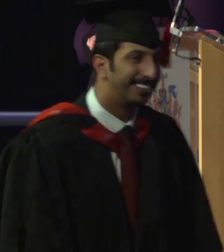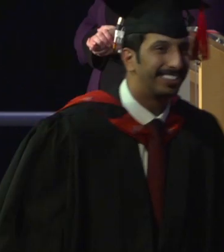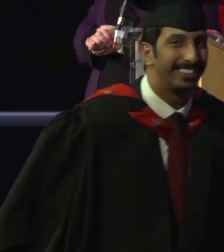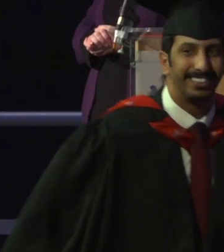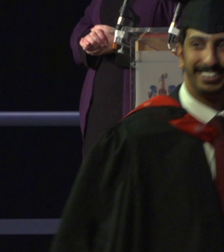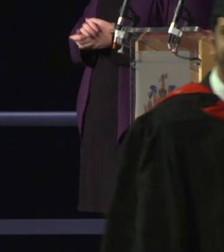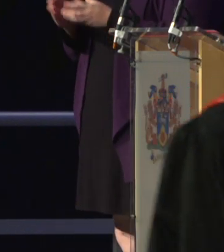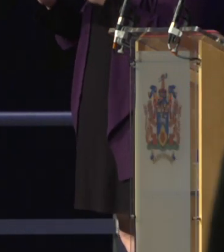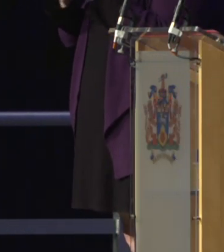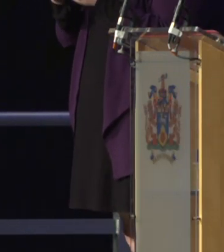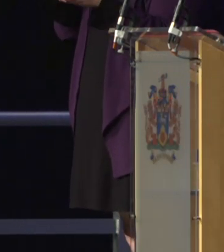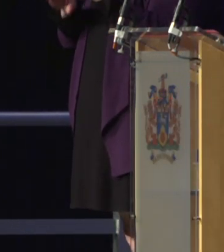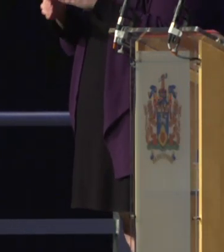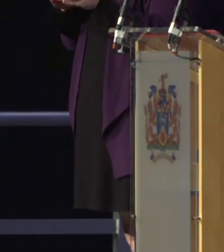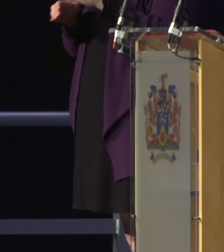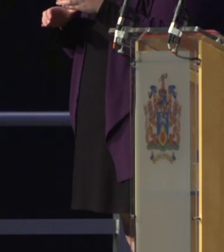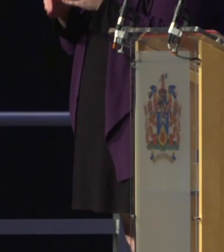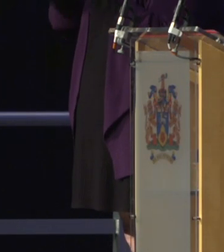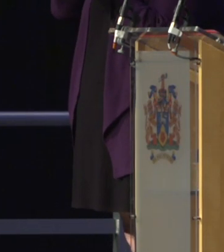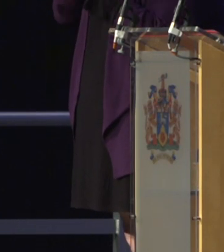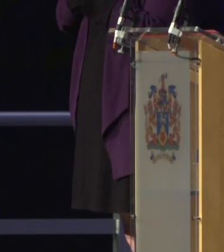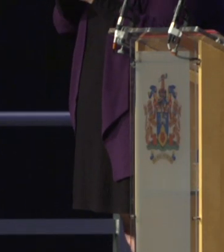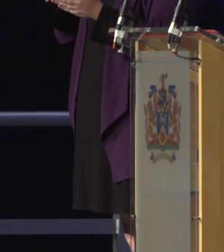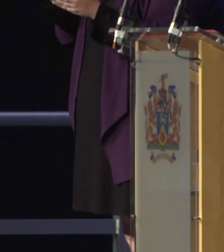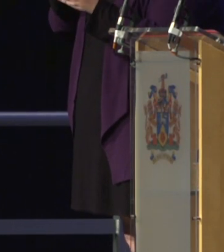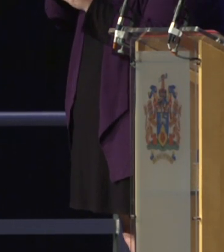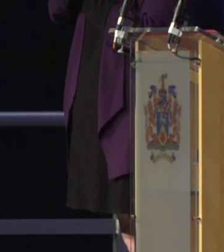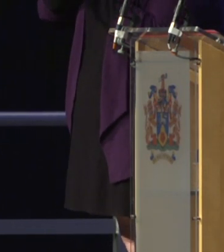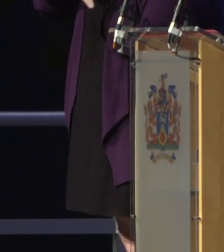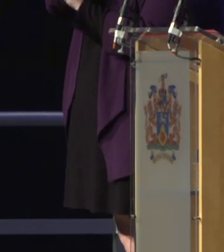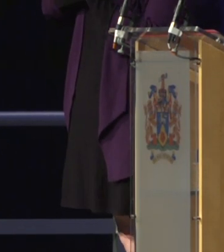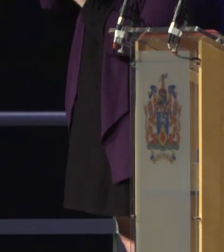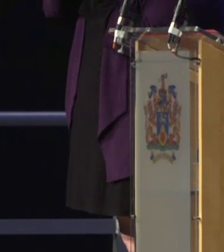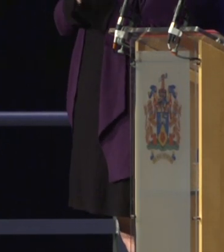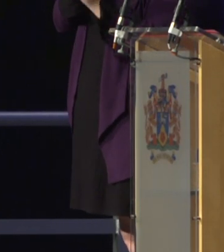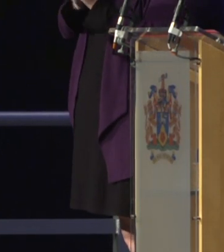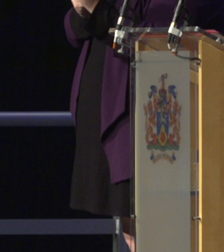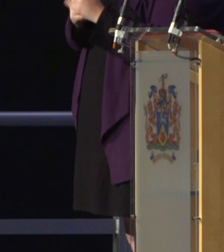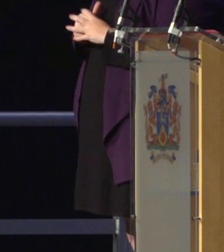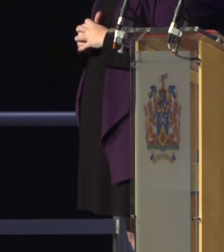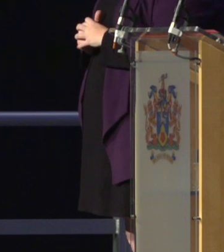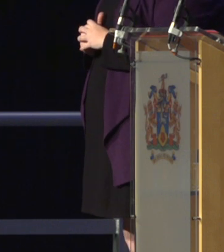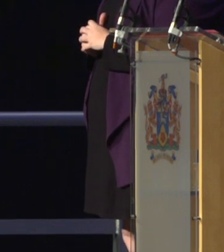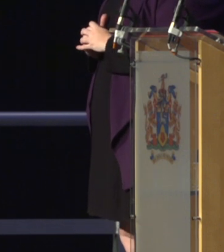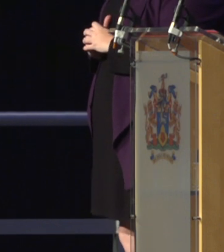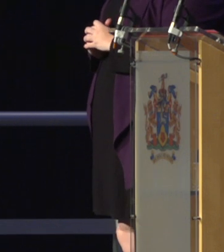Bachelor of Science with Honours in Evironmental Management